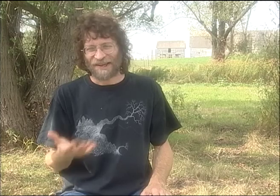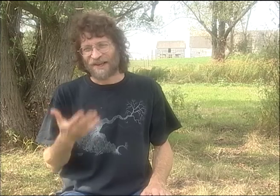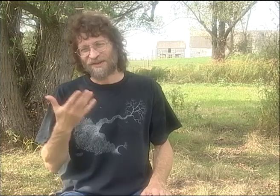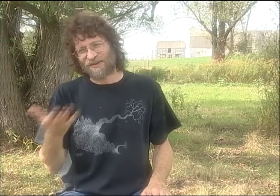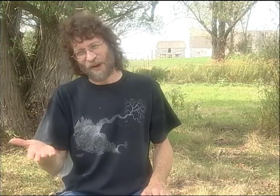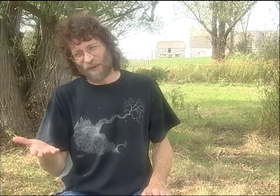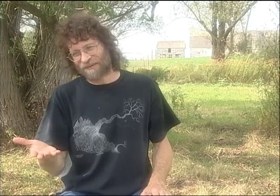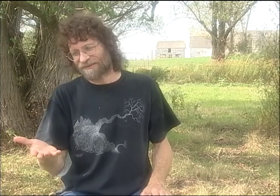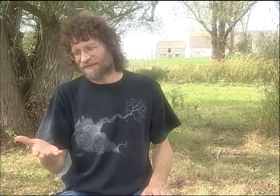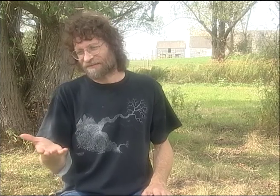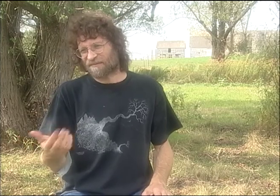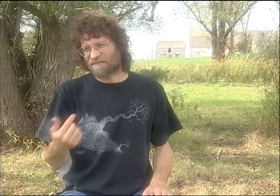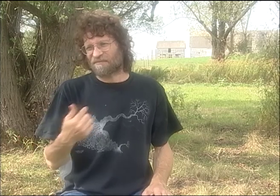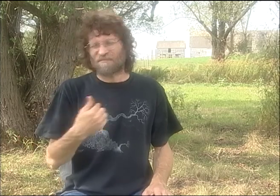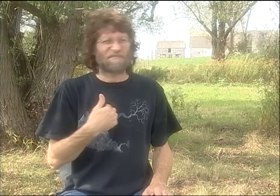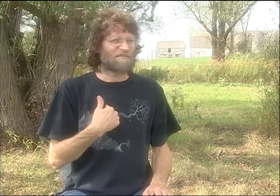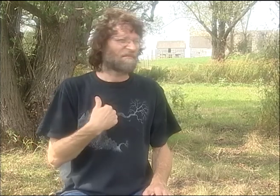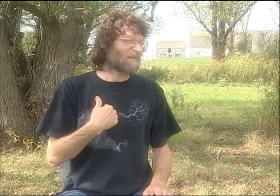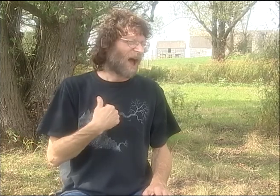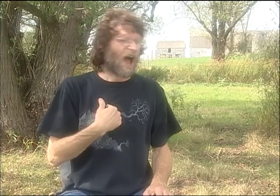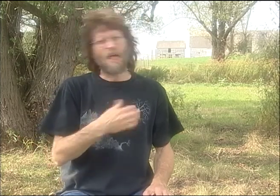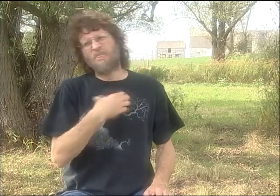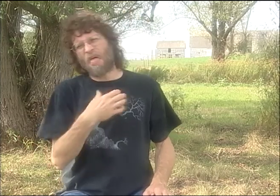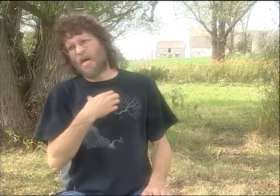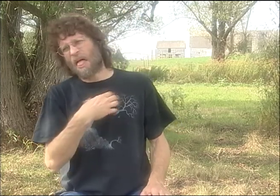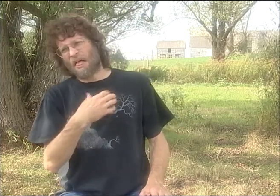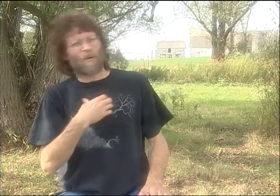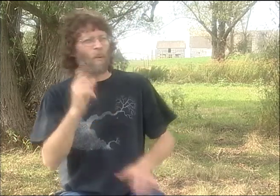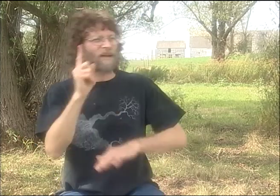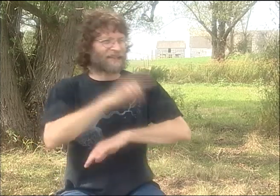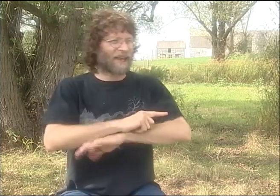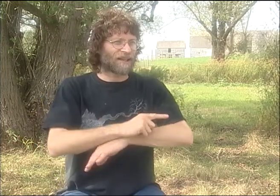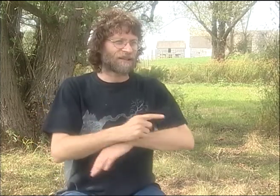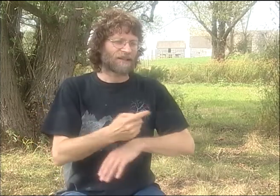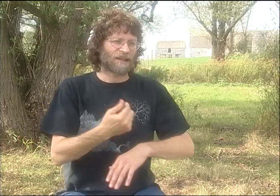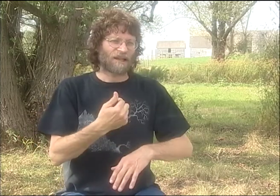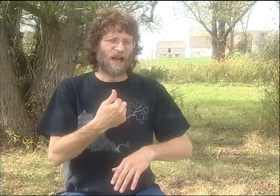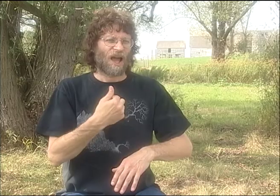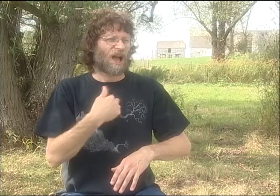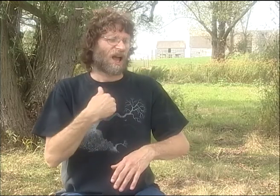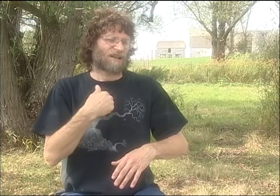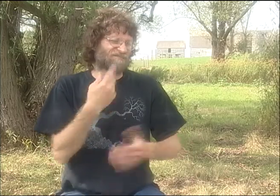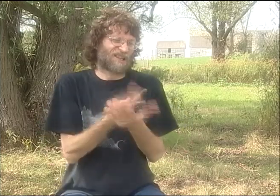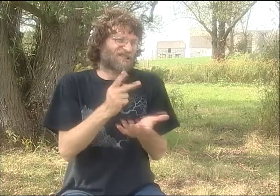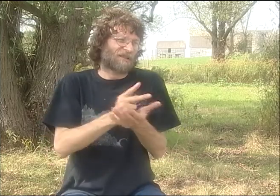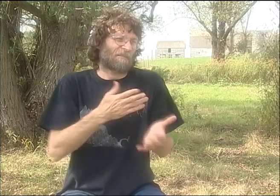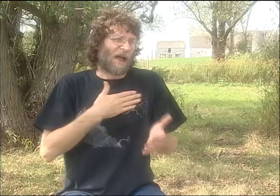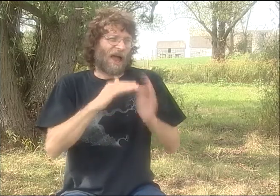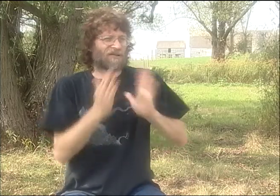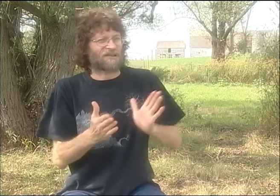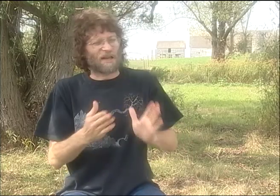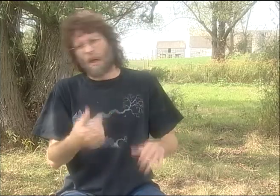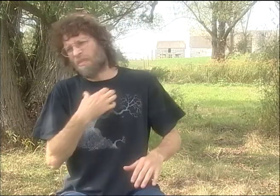I THOUGHT THEY WERE STUPID, LIKE A KIDS GAME. I NEVER SAW A REALLY SOPHISTICATED RENDERING OF THAT KIND OF POEM OR STORY.